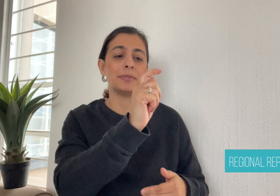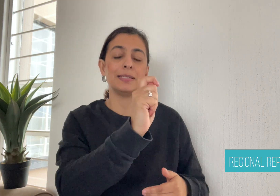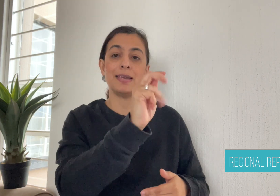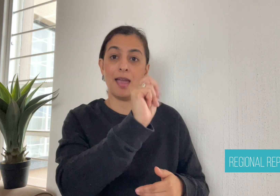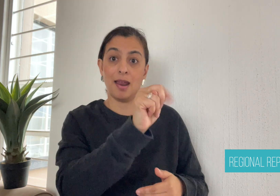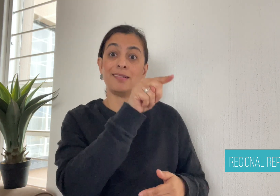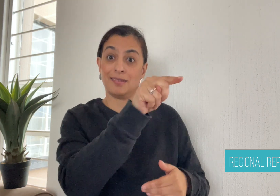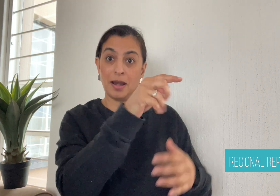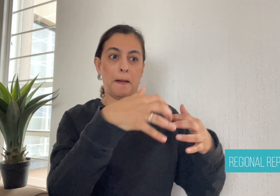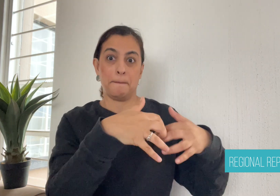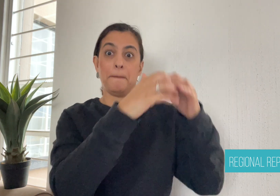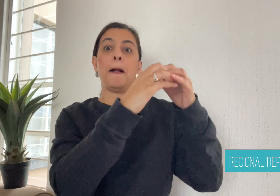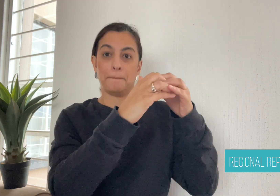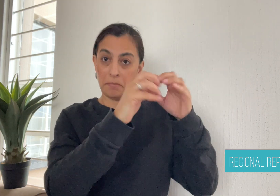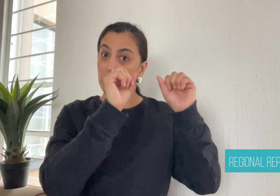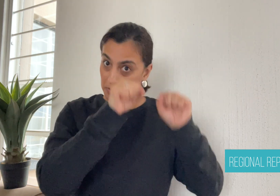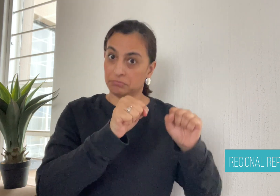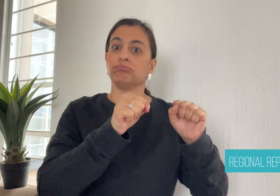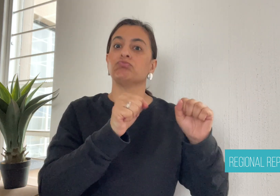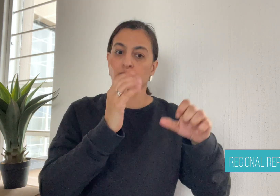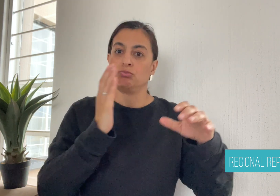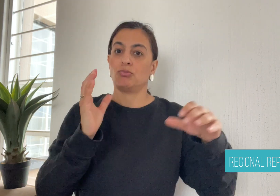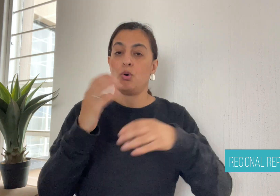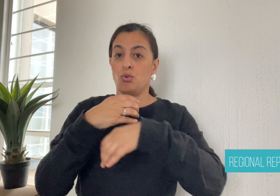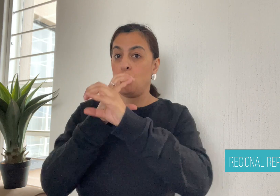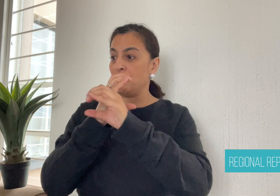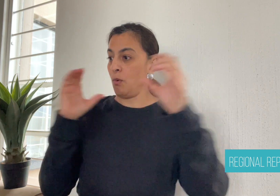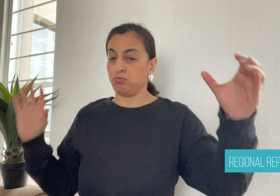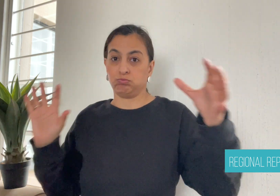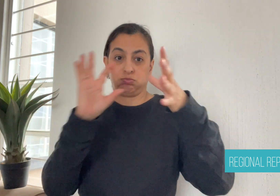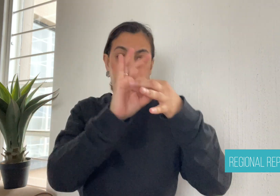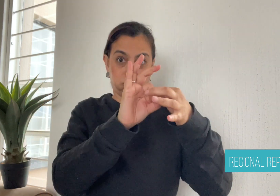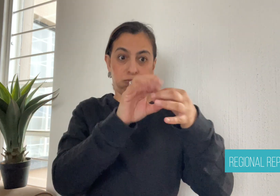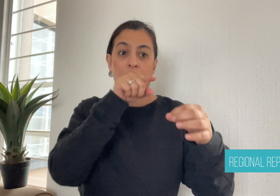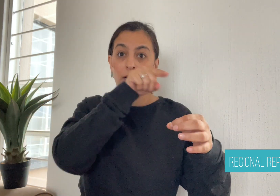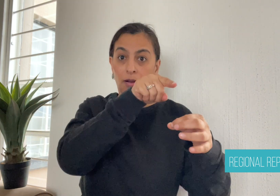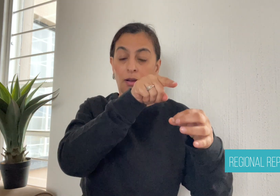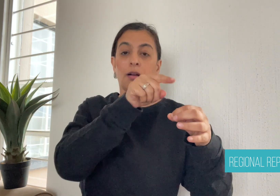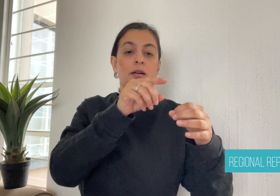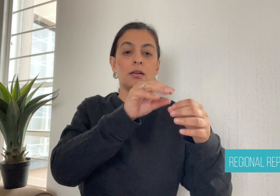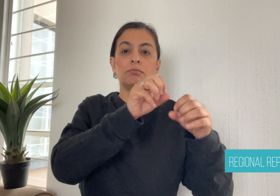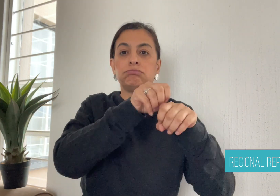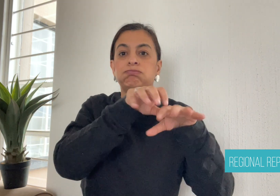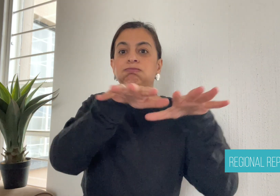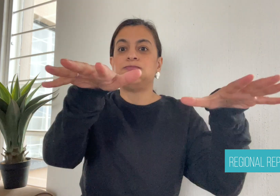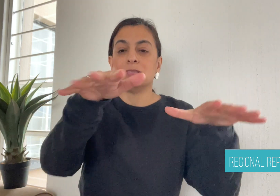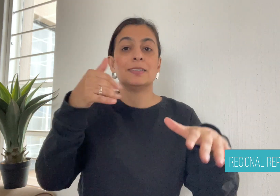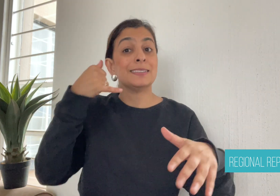Convo South Africa has teamed up with MTN for a four month pilot